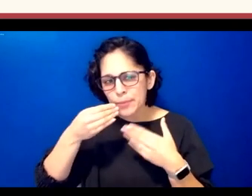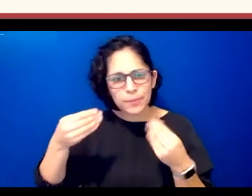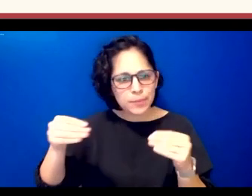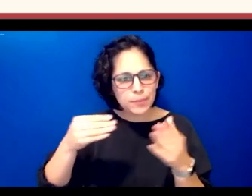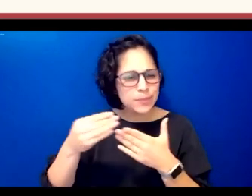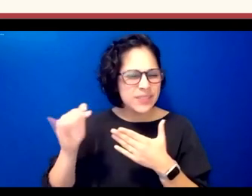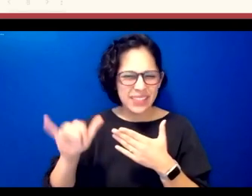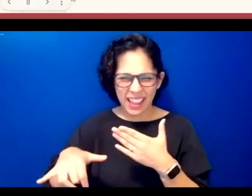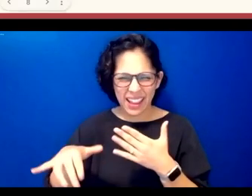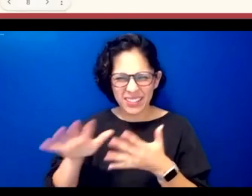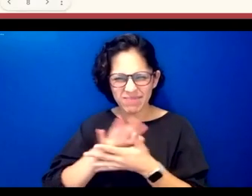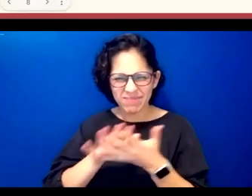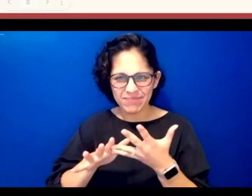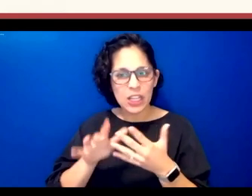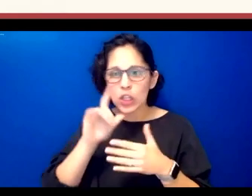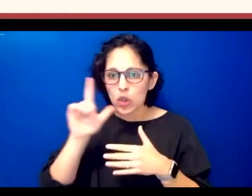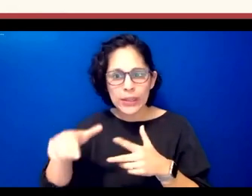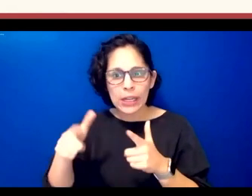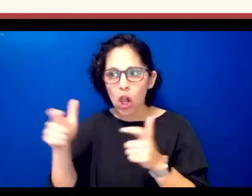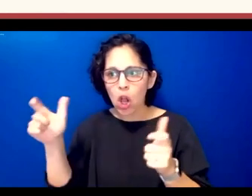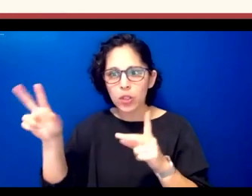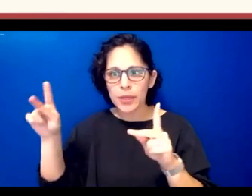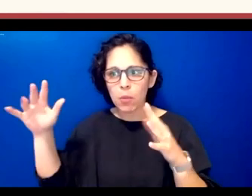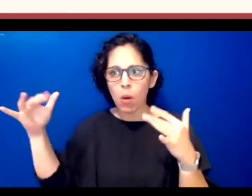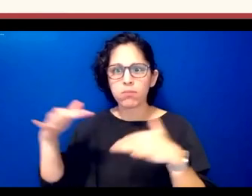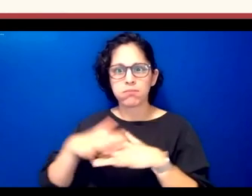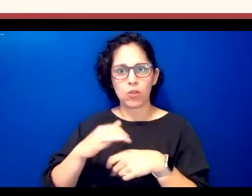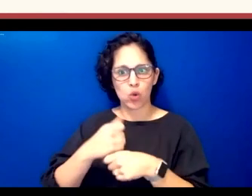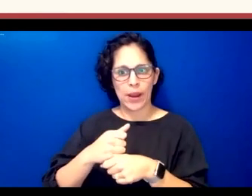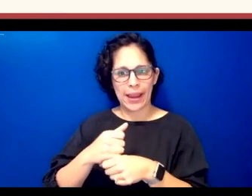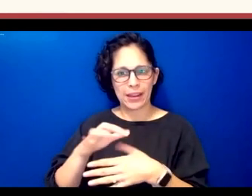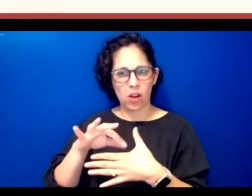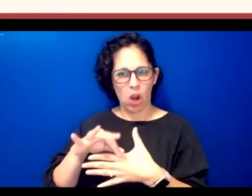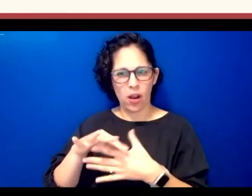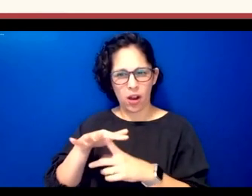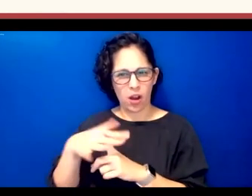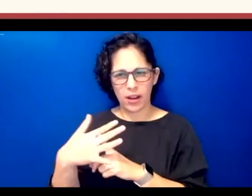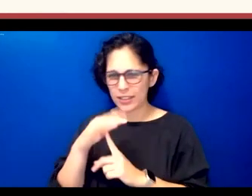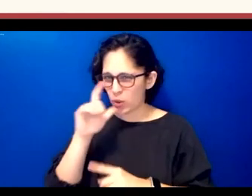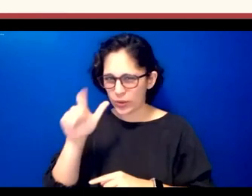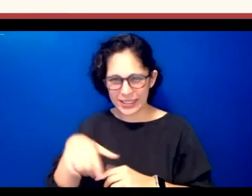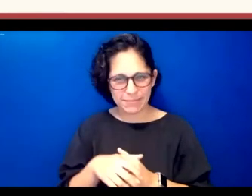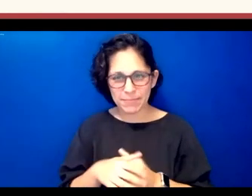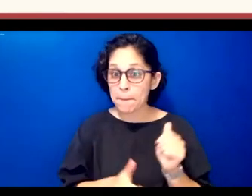of people to create this sort of content um most of this content was created by josh carey